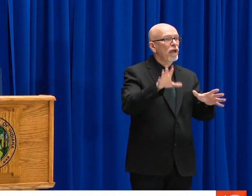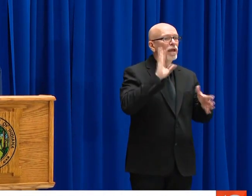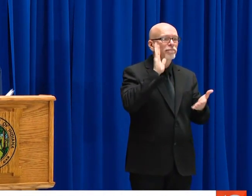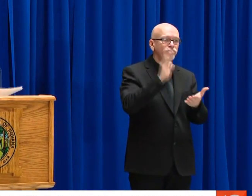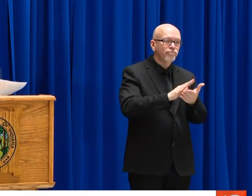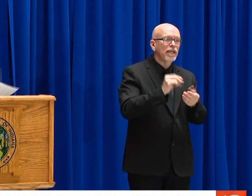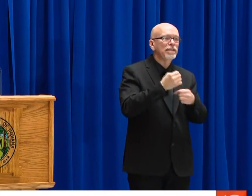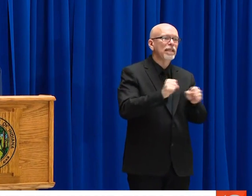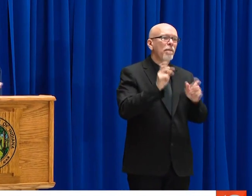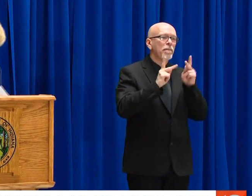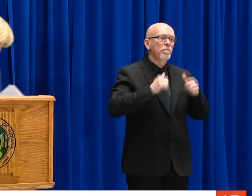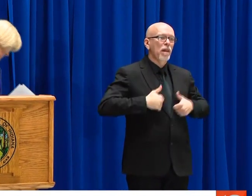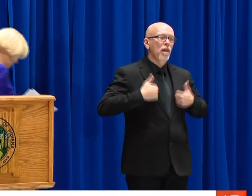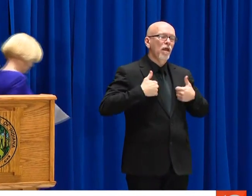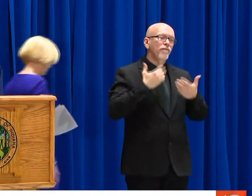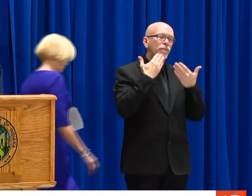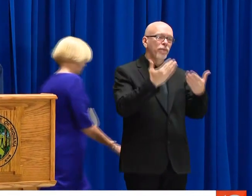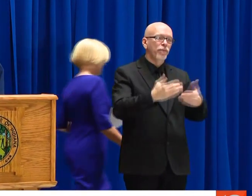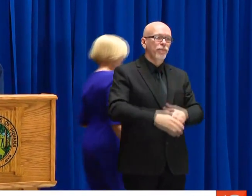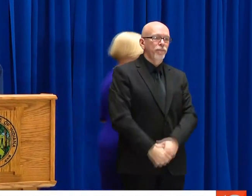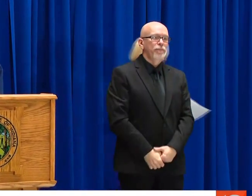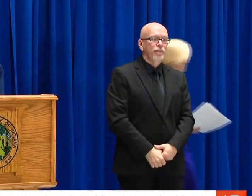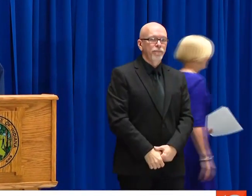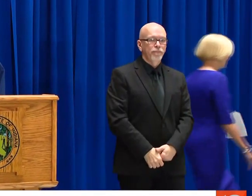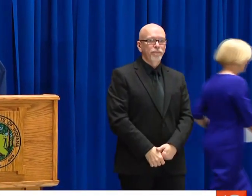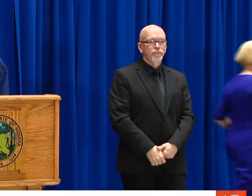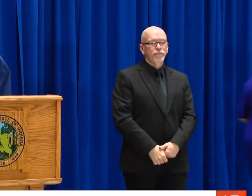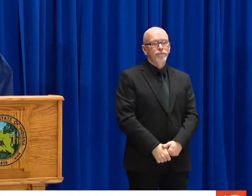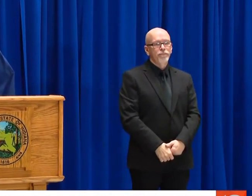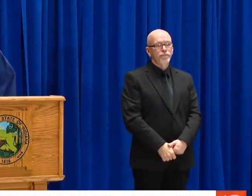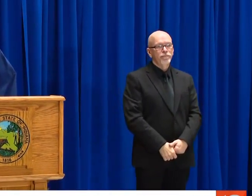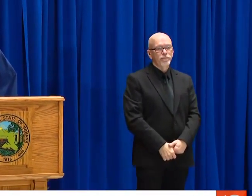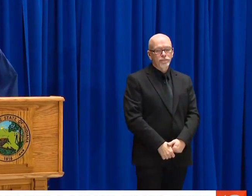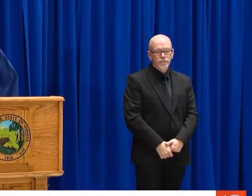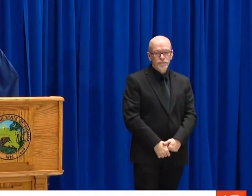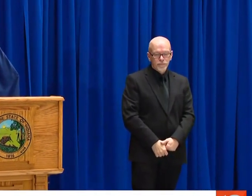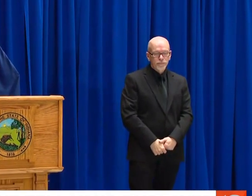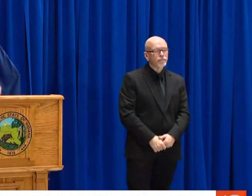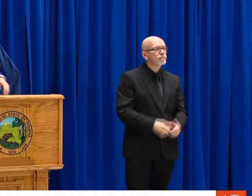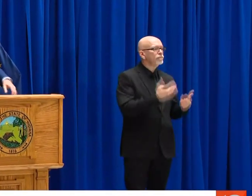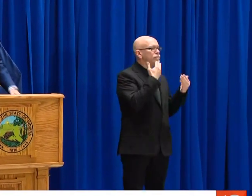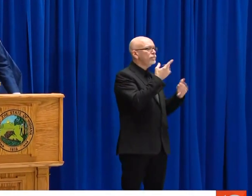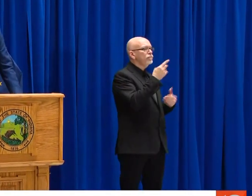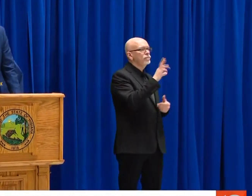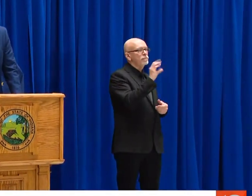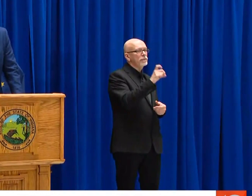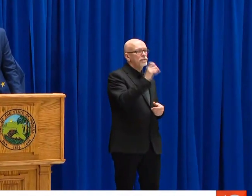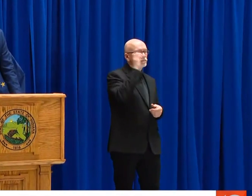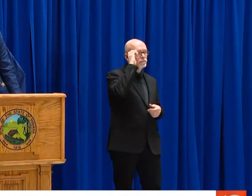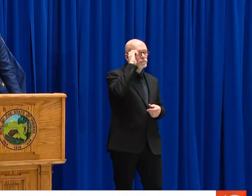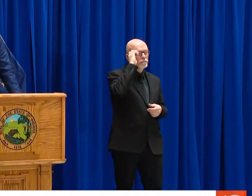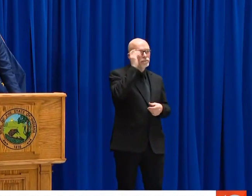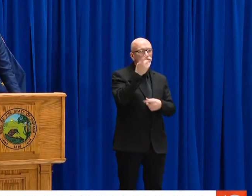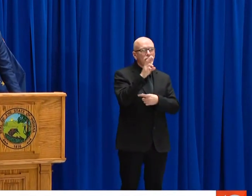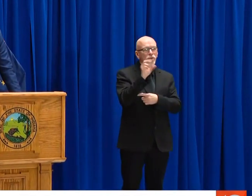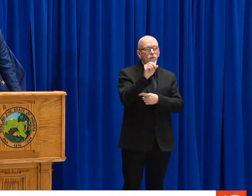AND WE ALL DO OUR PART, WE CAN SLOW THE SPREAD OF THIS VIRUS. AND SAVE LIVES.